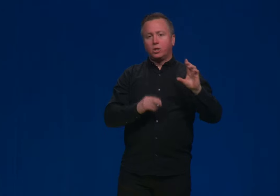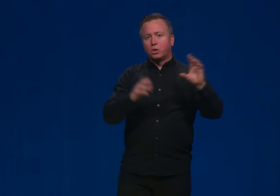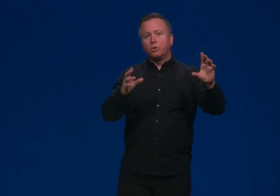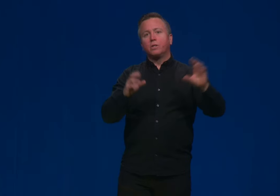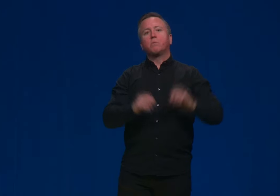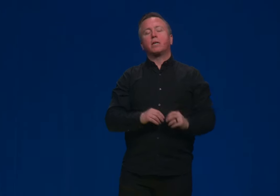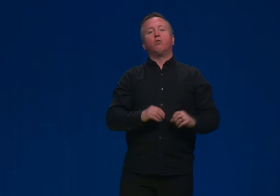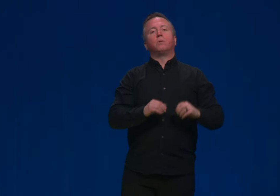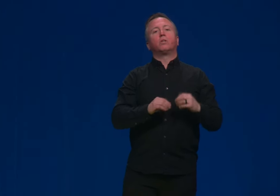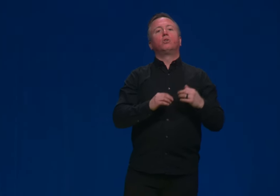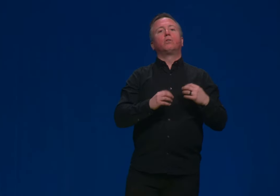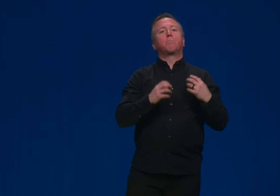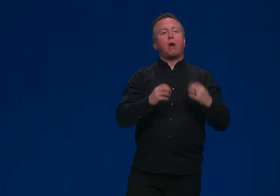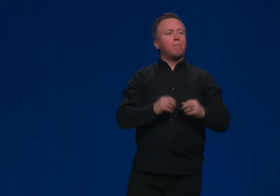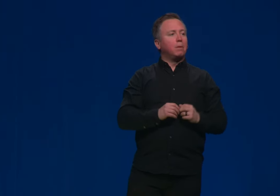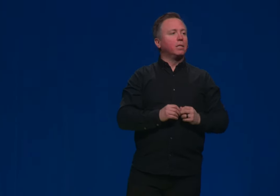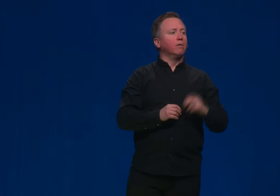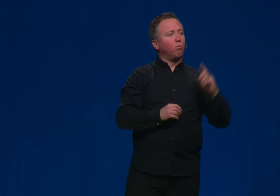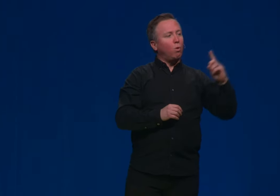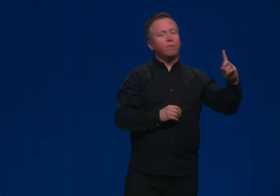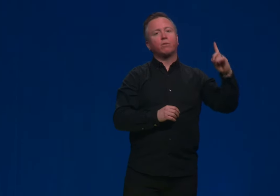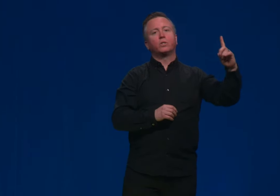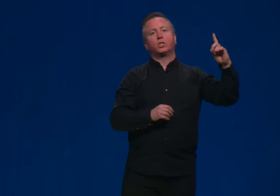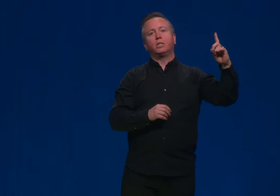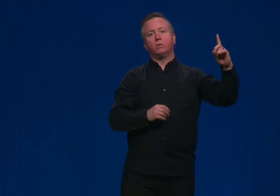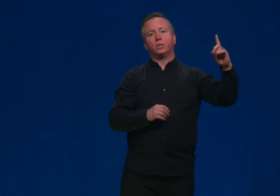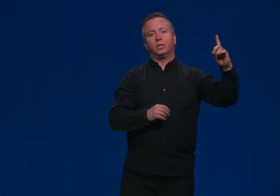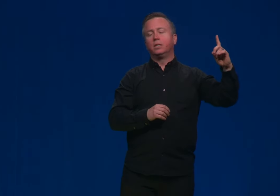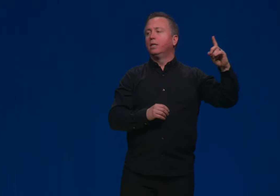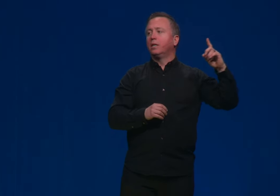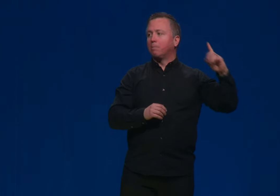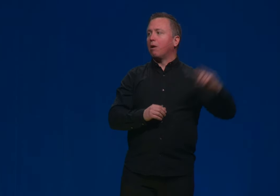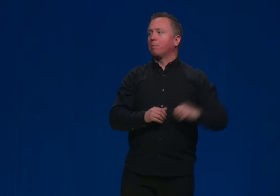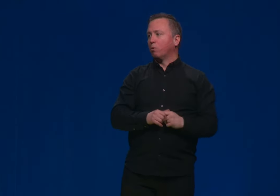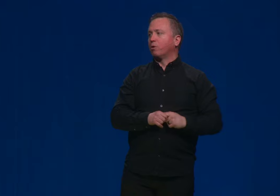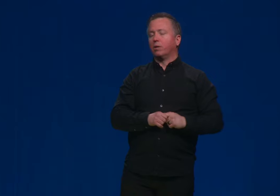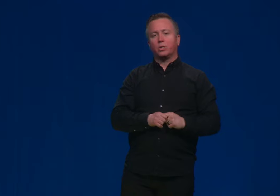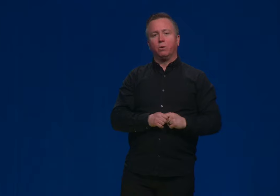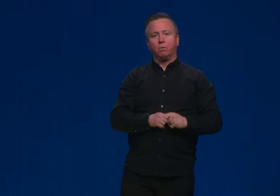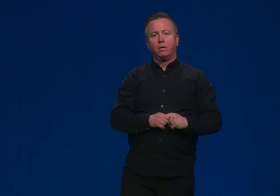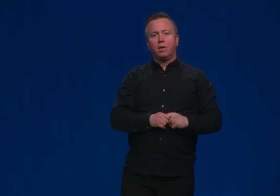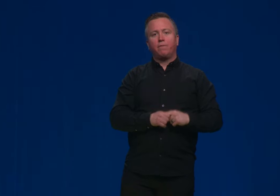Just Google this. When you get home, you Google the probability of one of those sequencing in proper order on its own. If you were to feel a hundred million planets and let just those planets